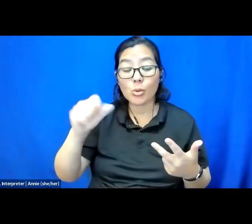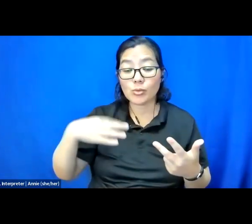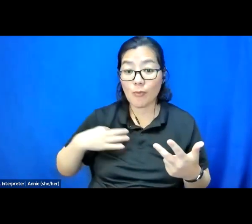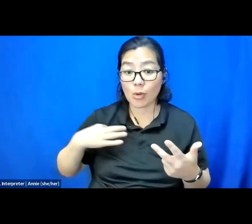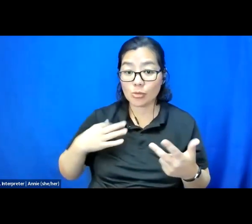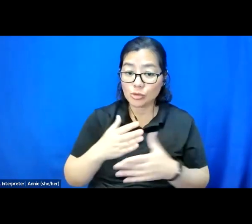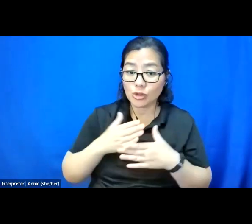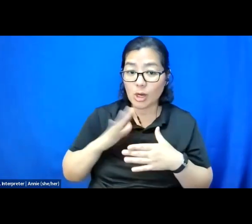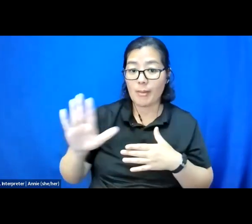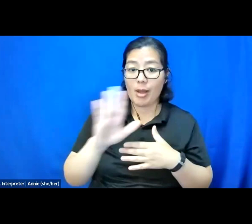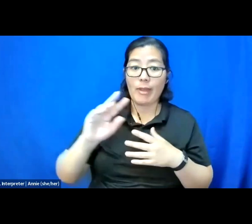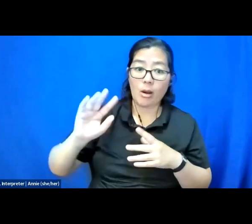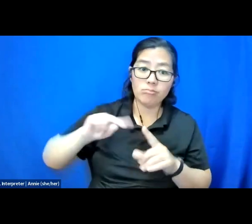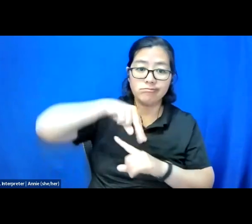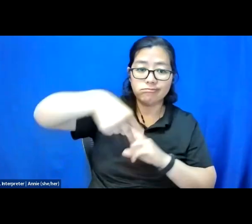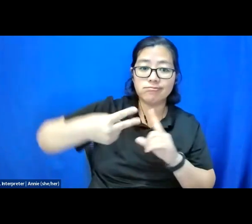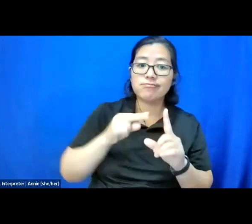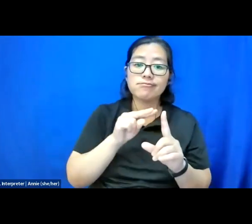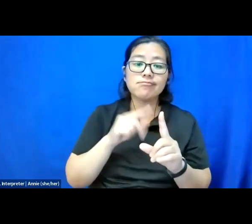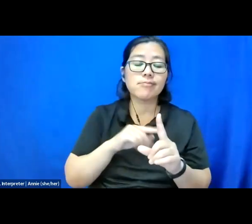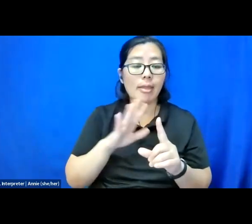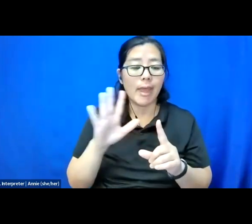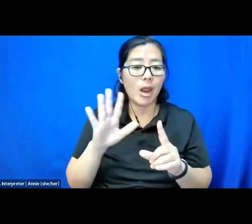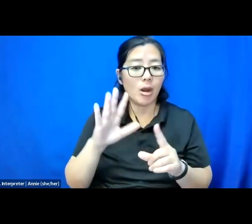about their perspectives and takes on this topic.